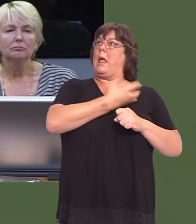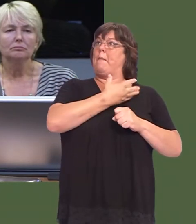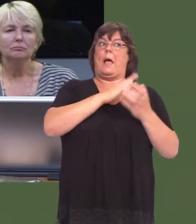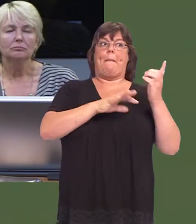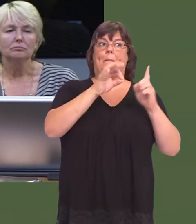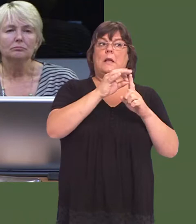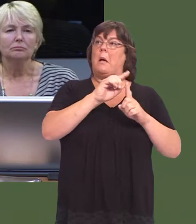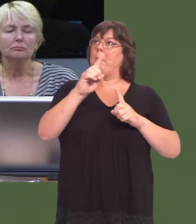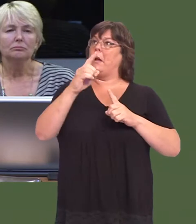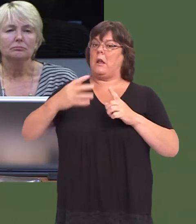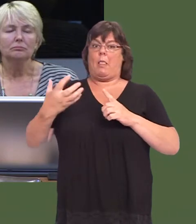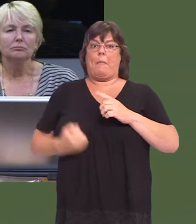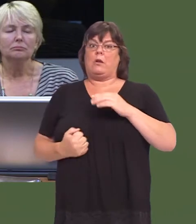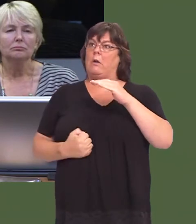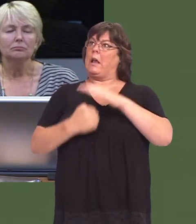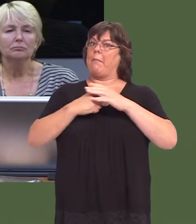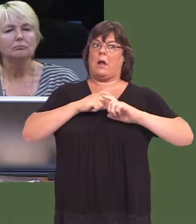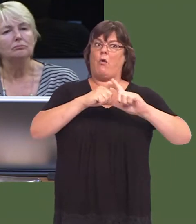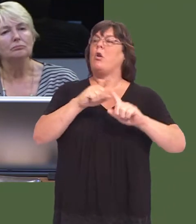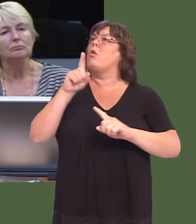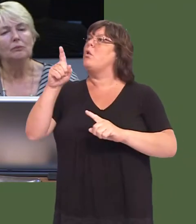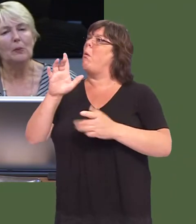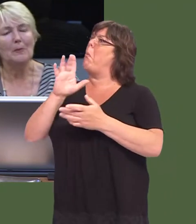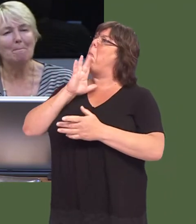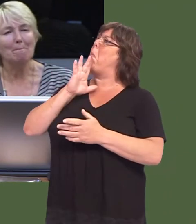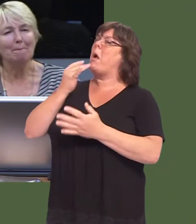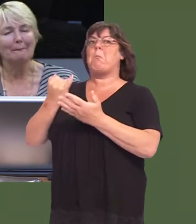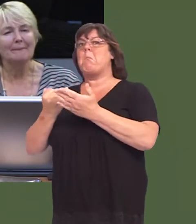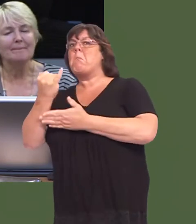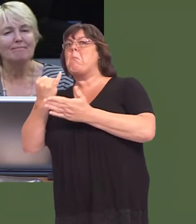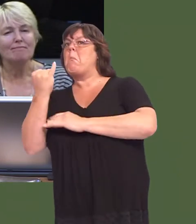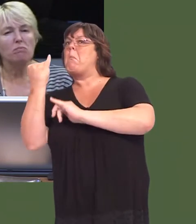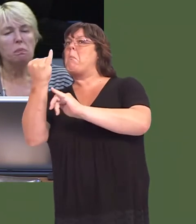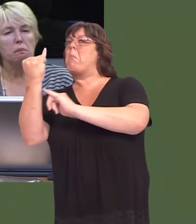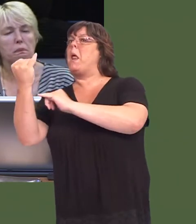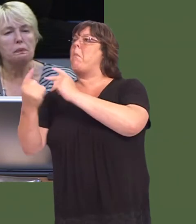still remains. You might be happy to blame others in terms of the Westminster budgetary constraints,